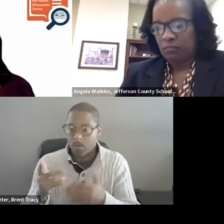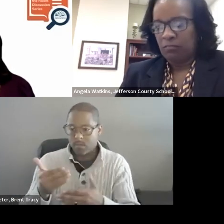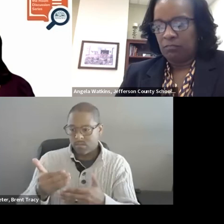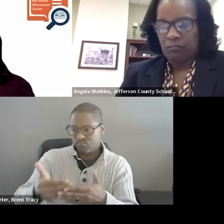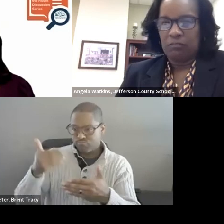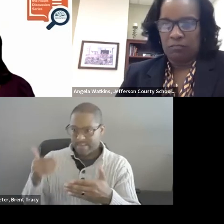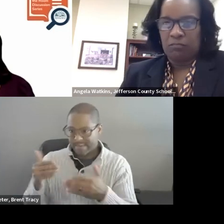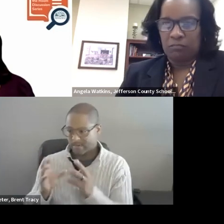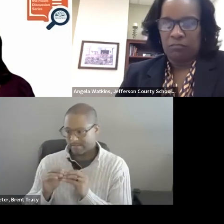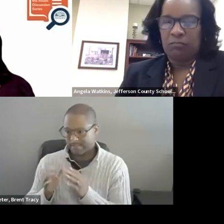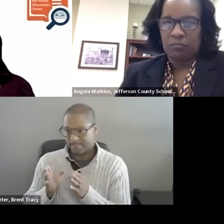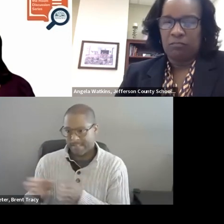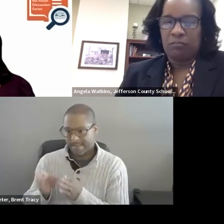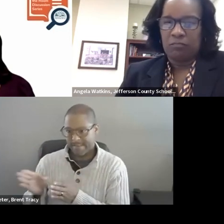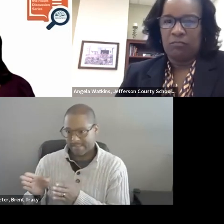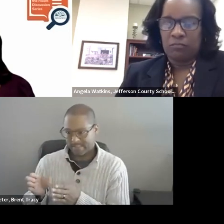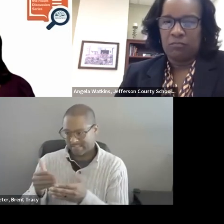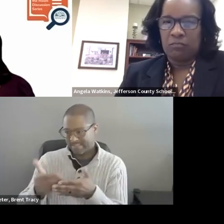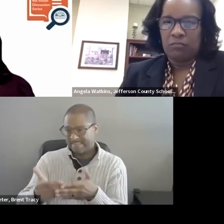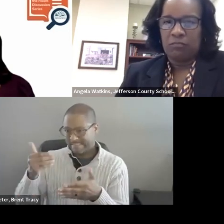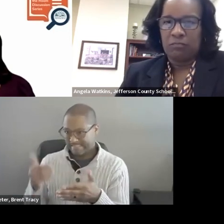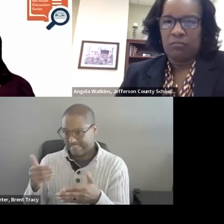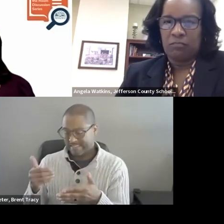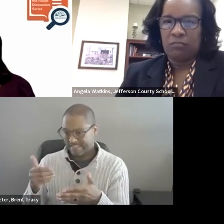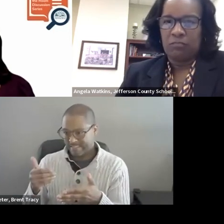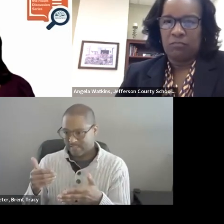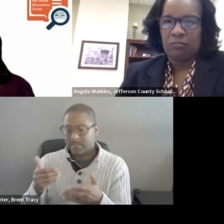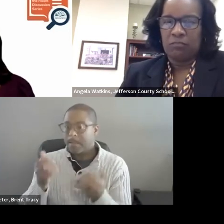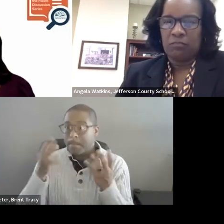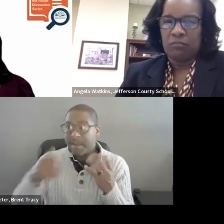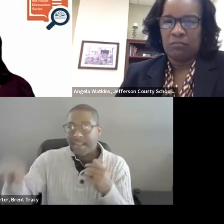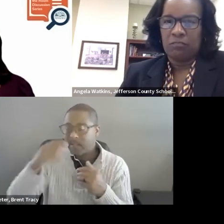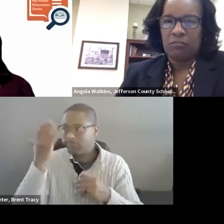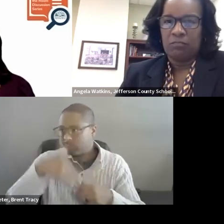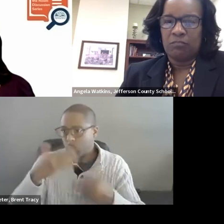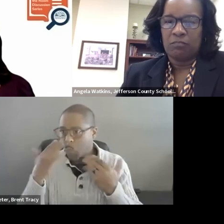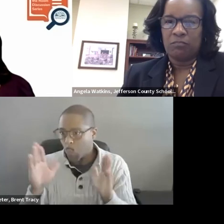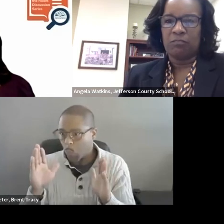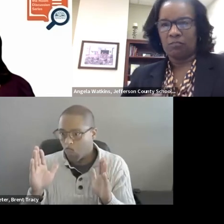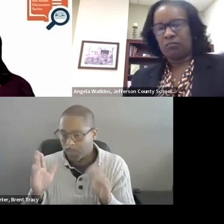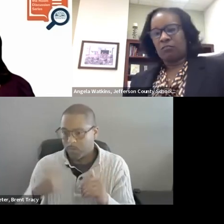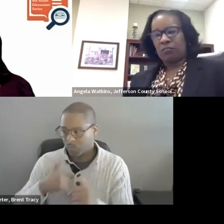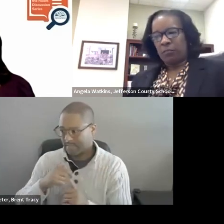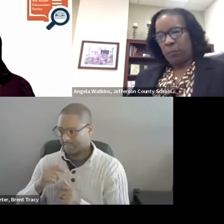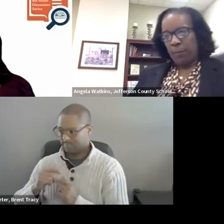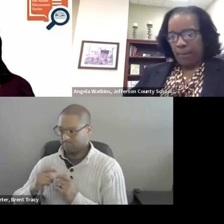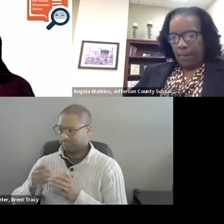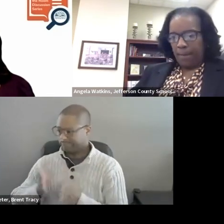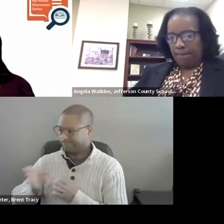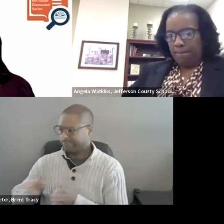You do not always see it but we found this to be a useful way of engaging coaches and